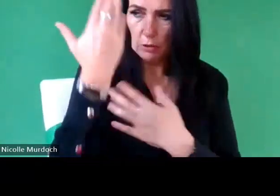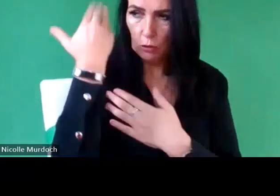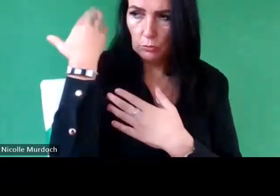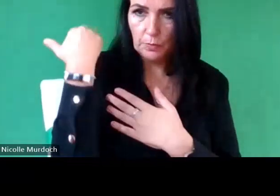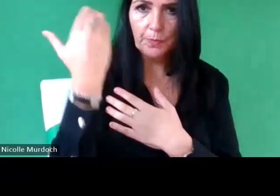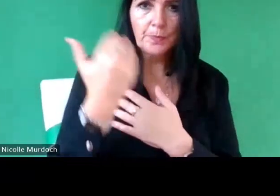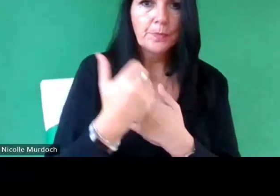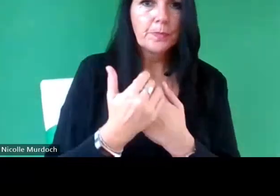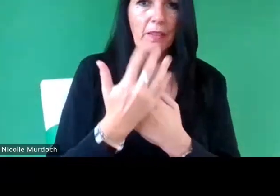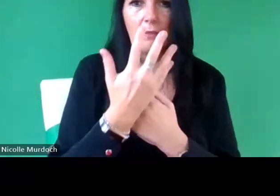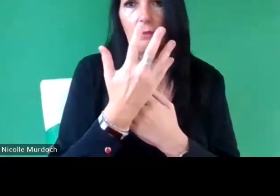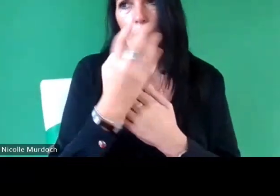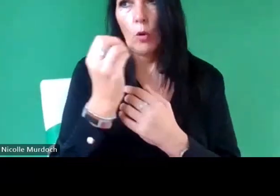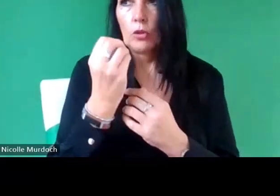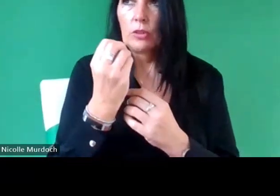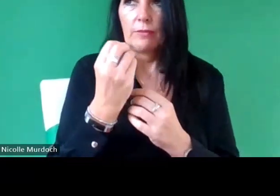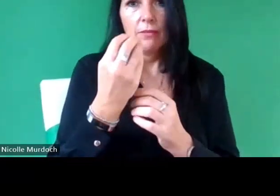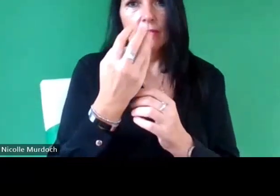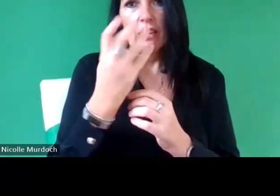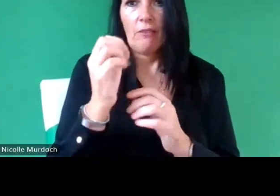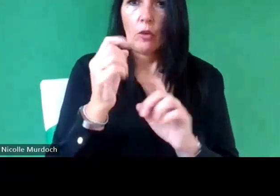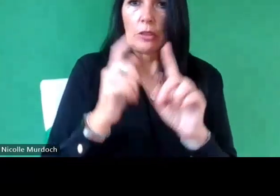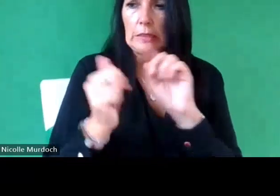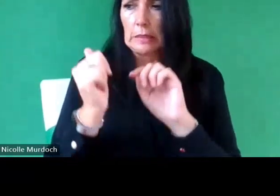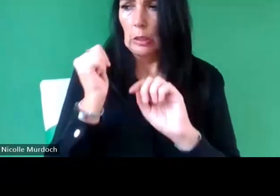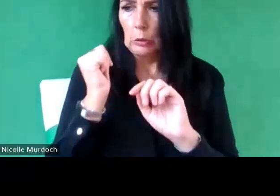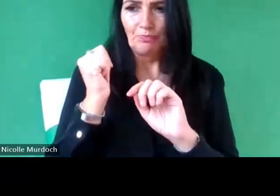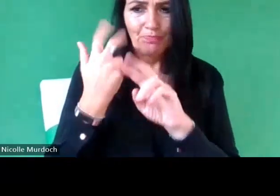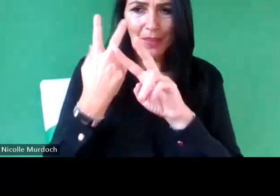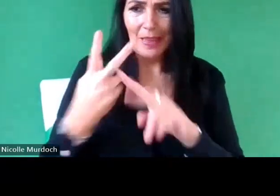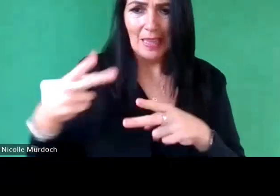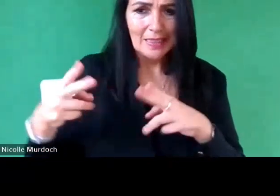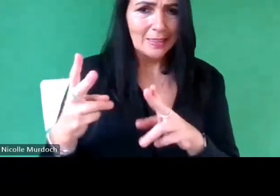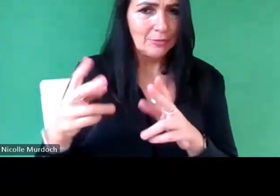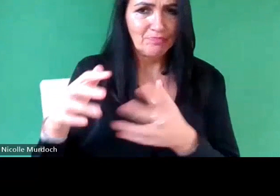50 years ago that appli to people going through the care system in particular people who really